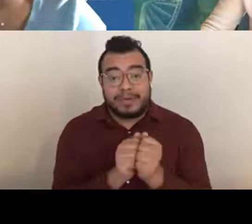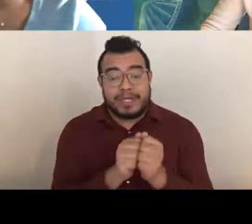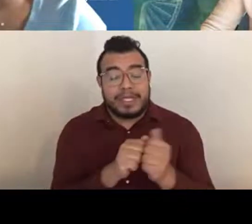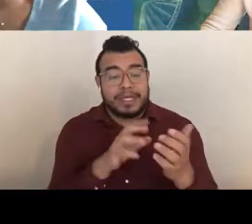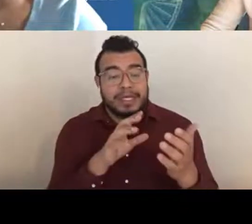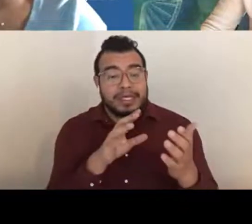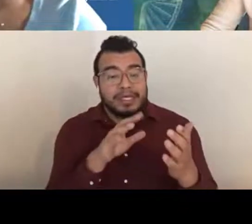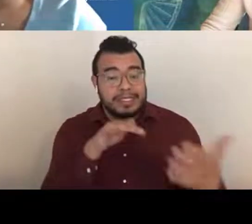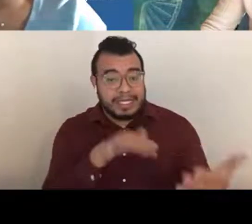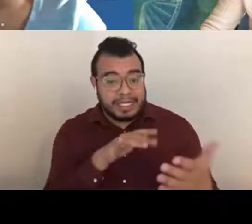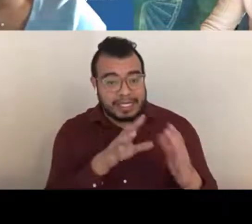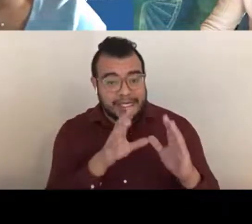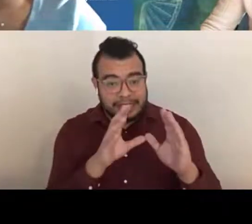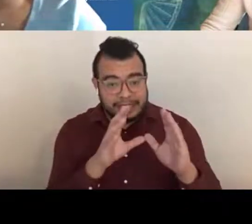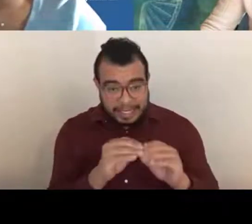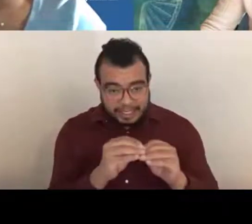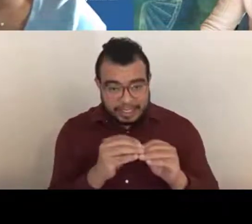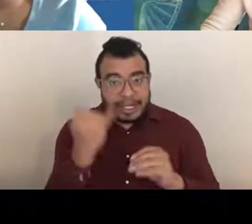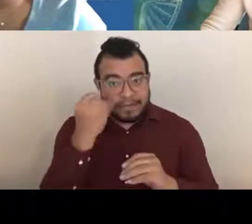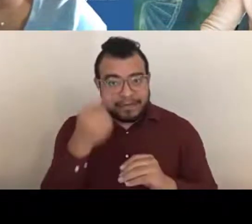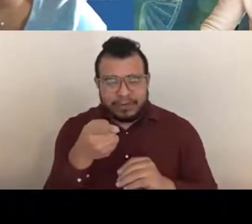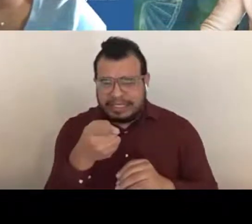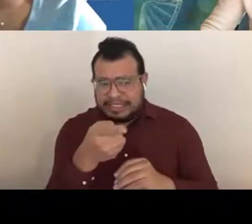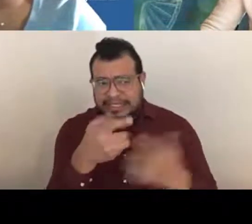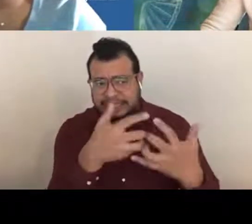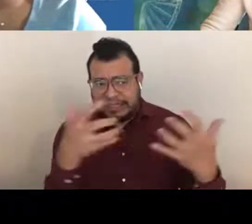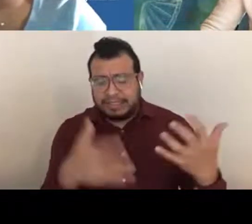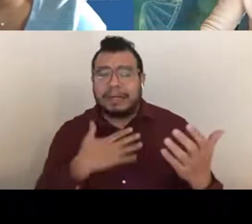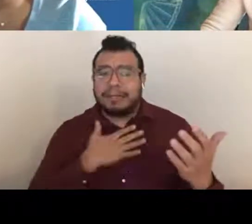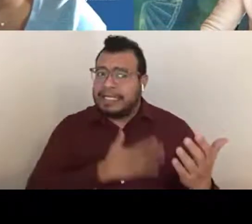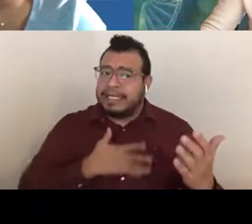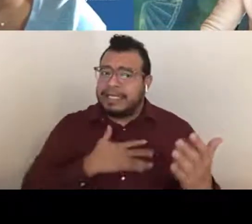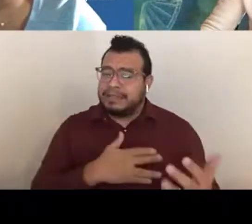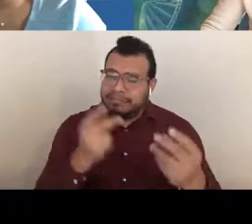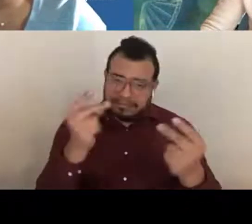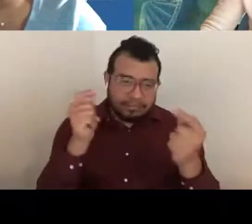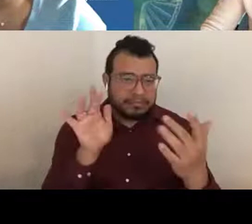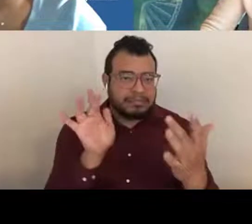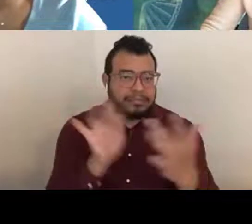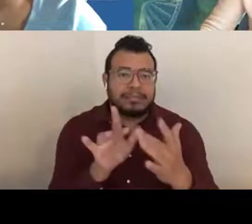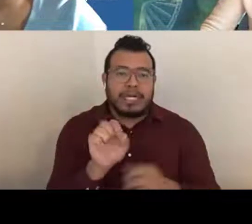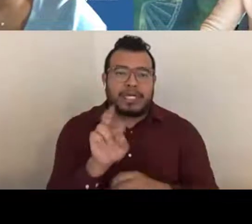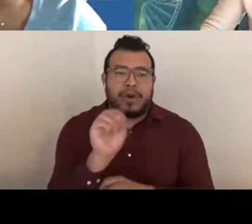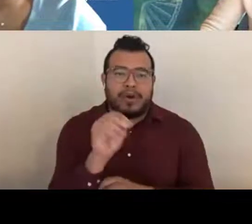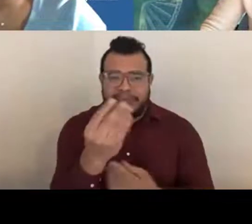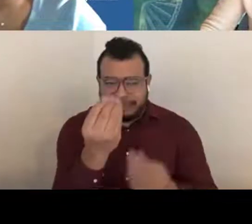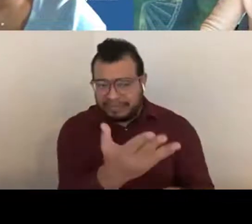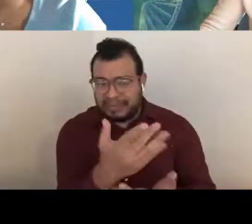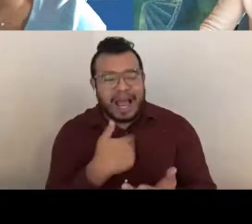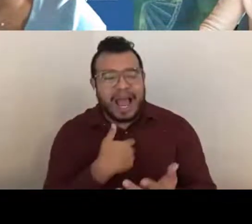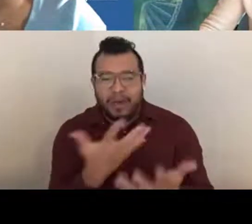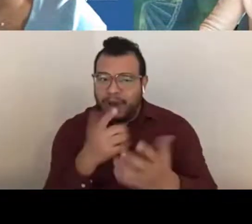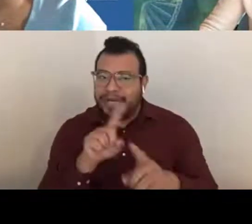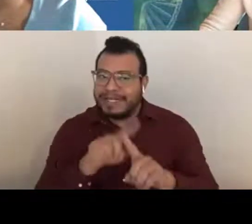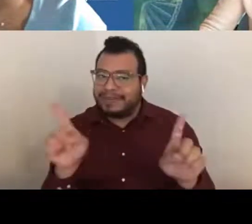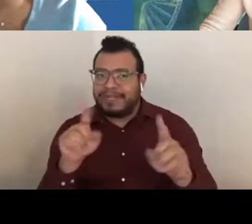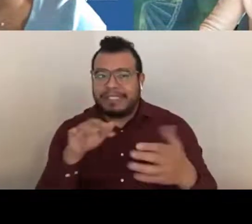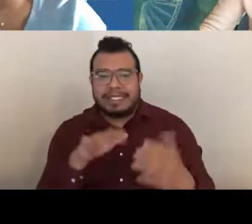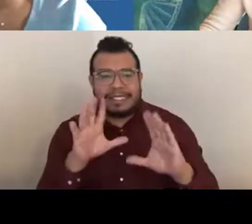please, please, please contact your SRO immediately and let them know that you want a different study section. It always helps to let us know